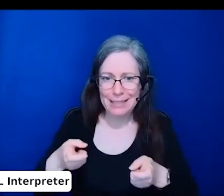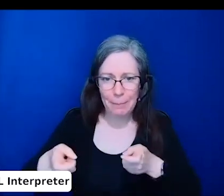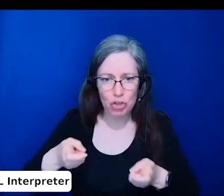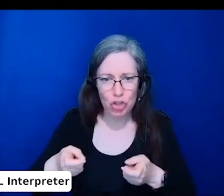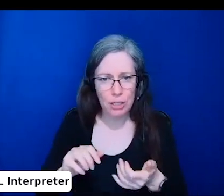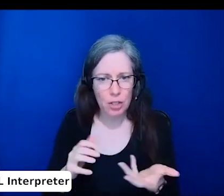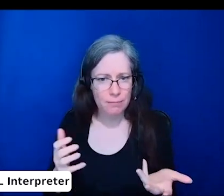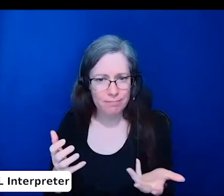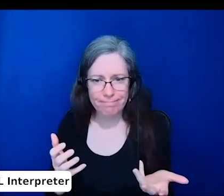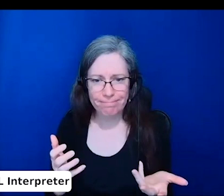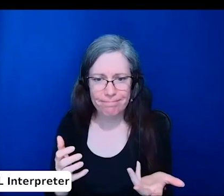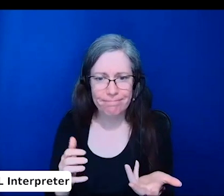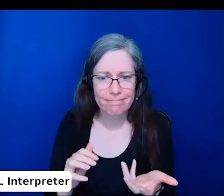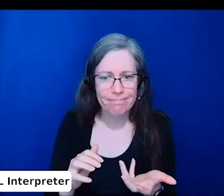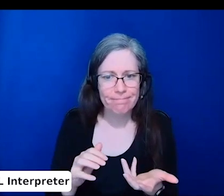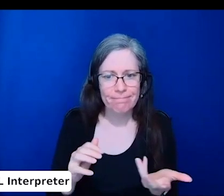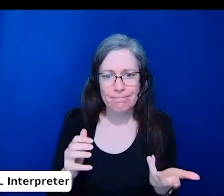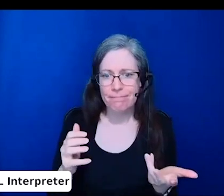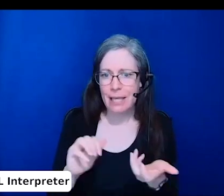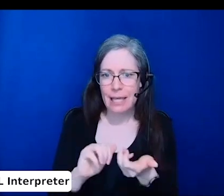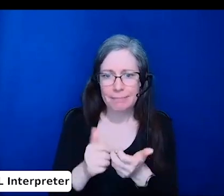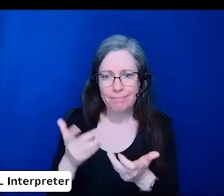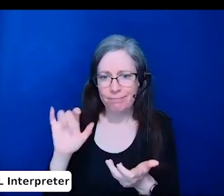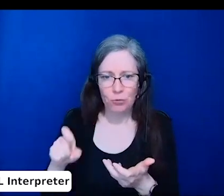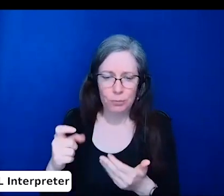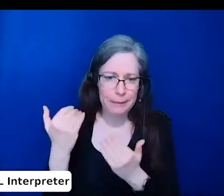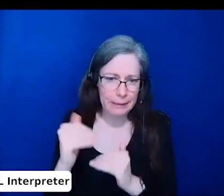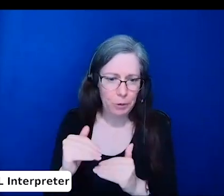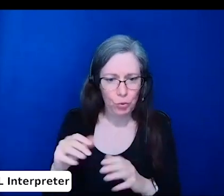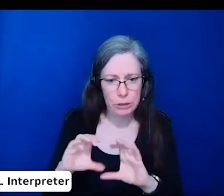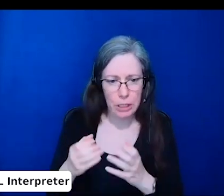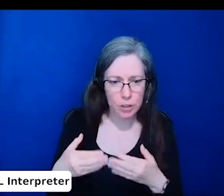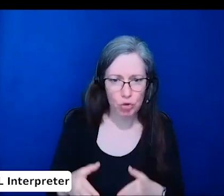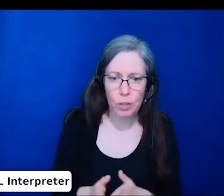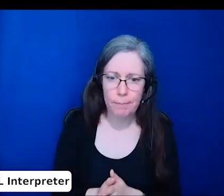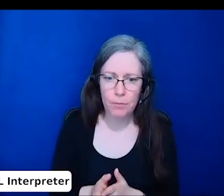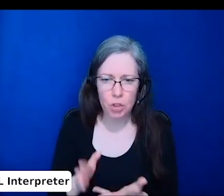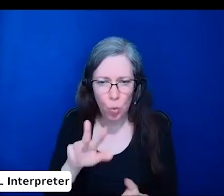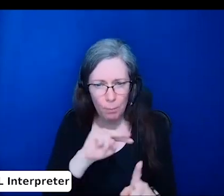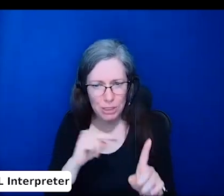or accessibility concerns in needs communicating with employers or professional organizations?"